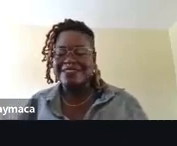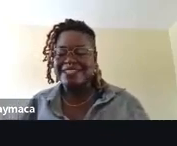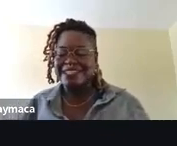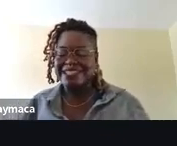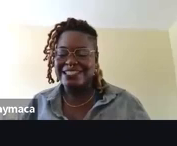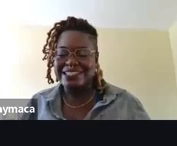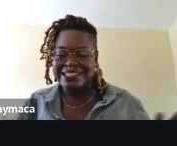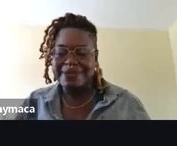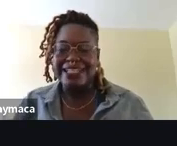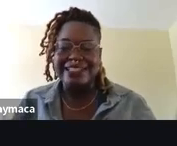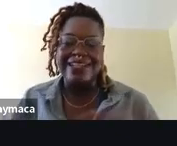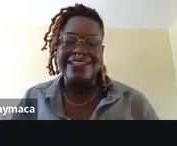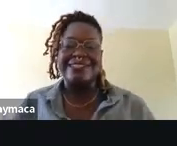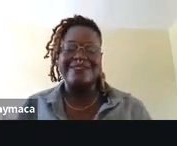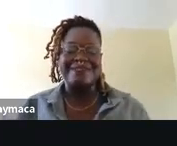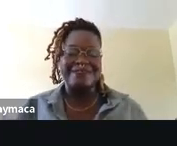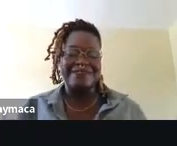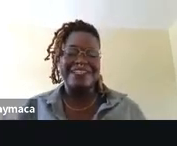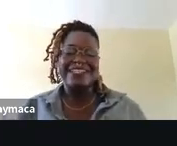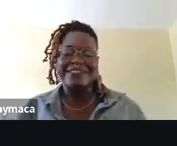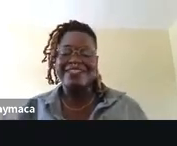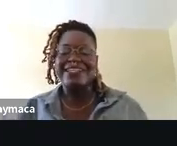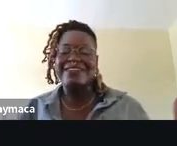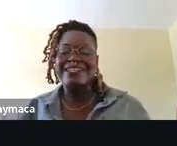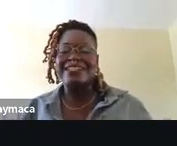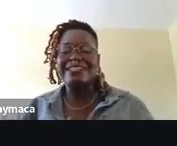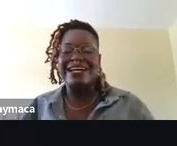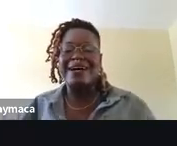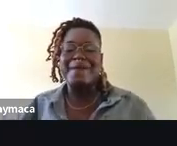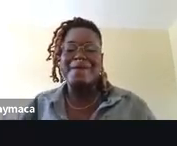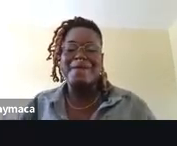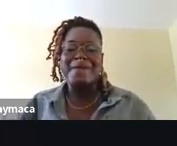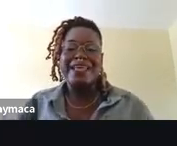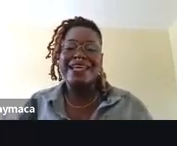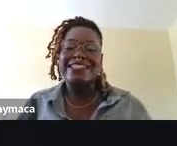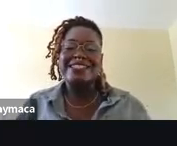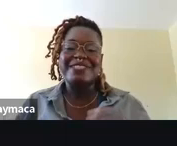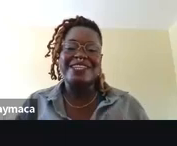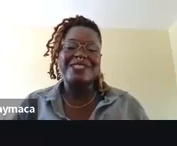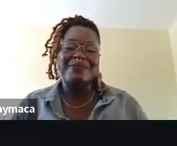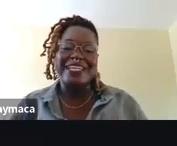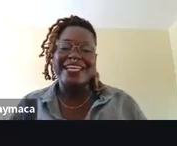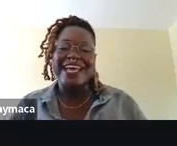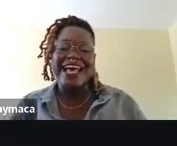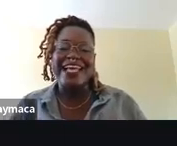It is very -- It spans a lot of different areas. Yeah, just reach out to me.